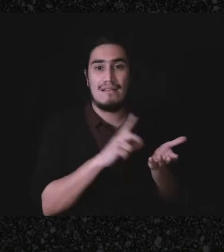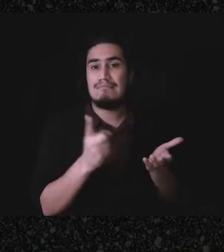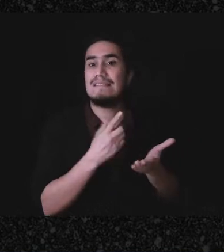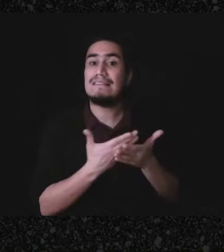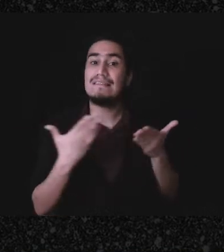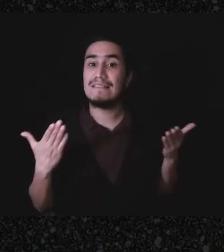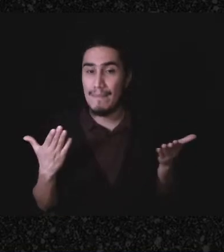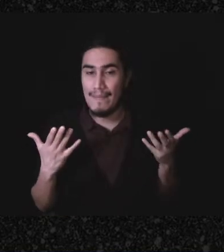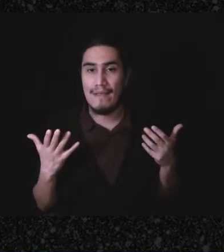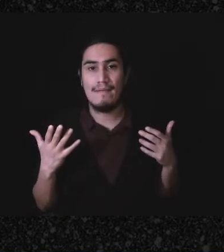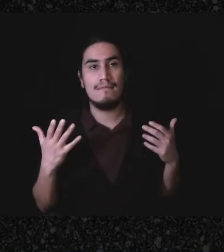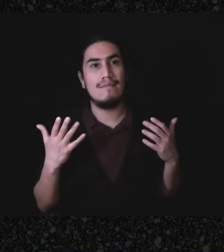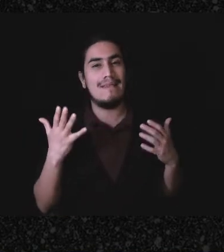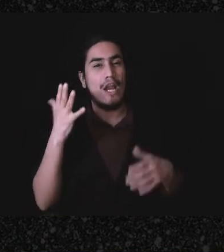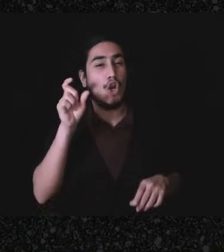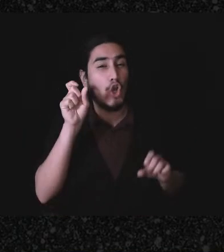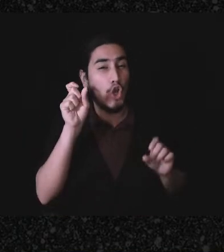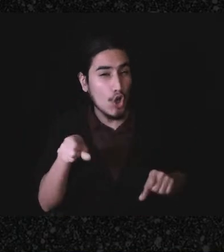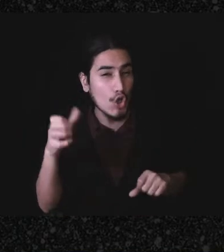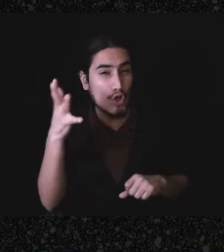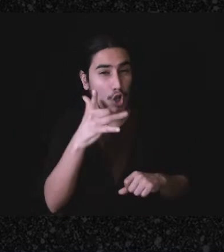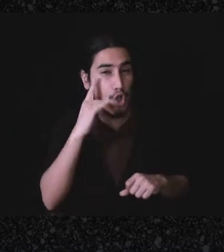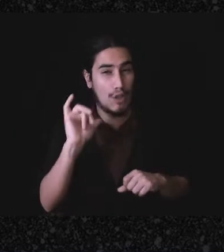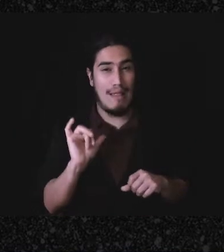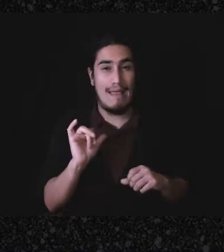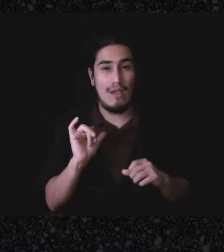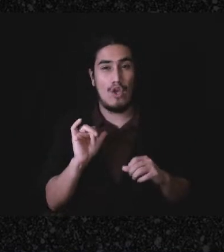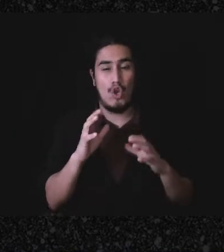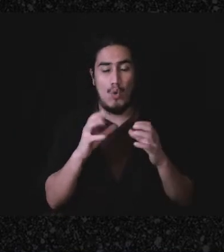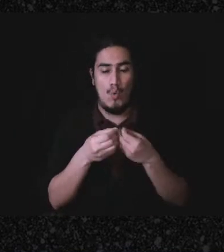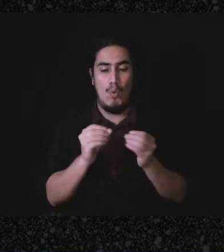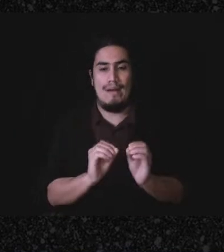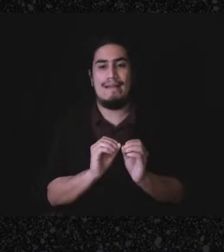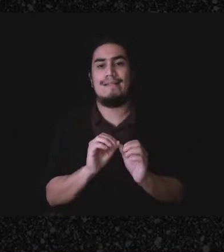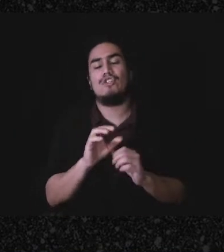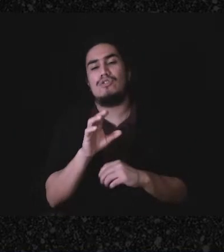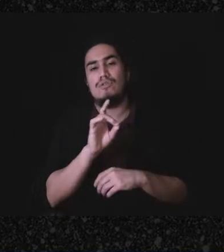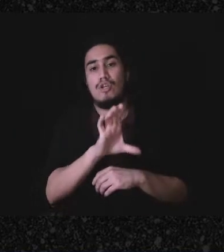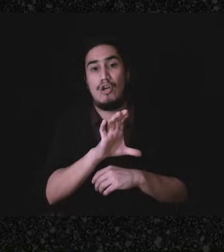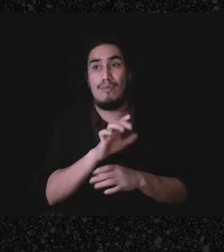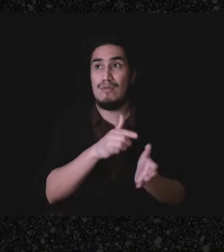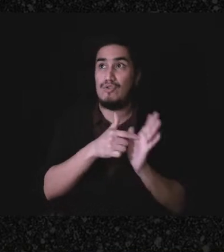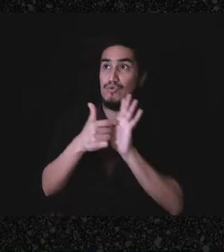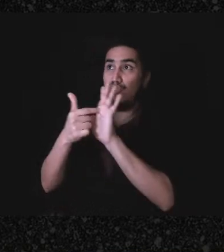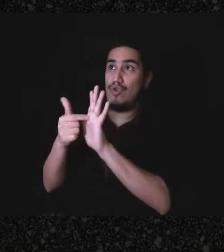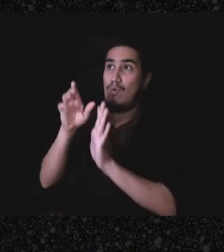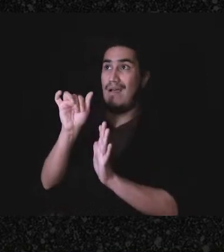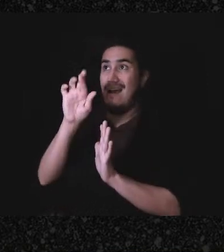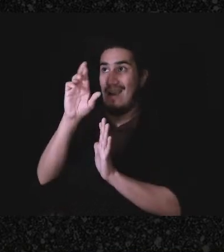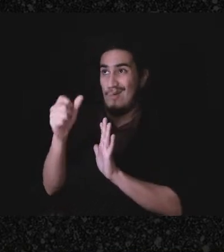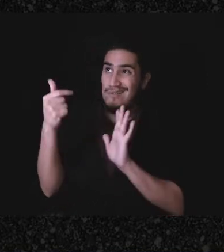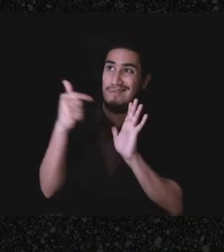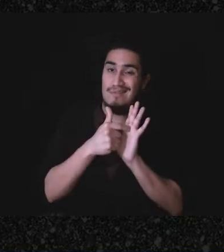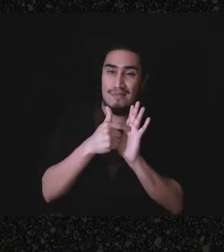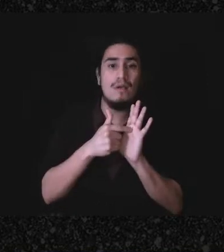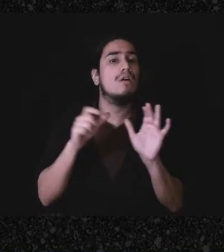arguably an organizing document in the terms of the IRS, maybe you could make the case to the irs